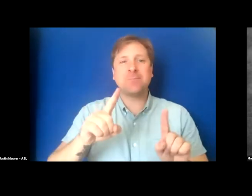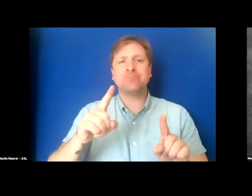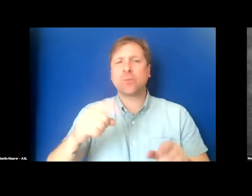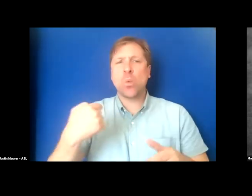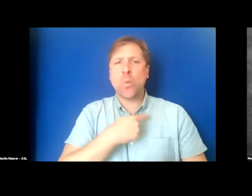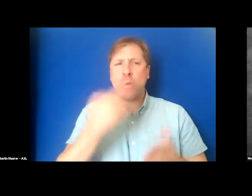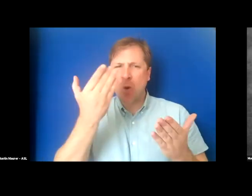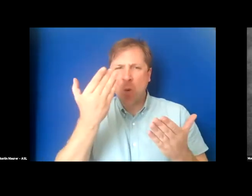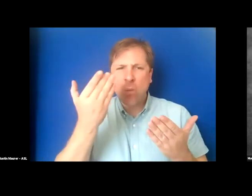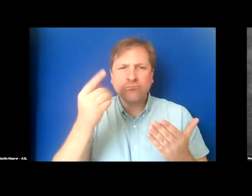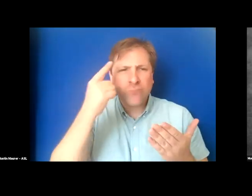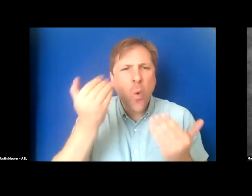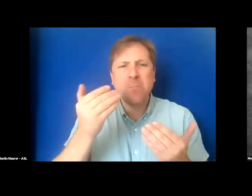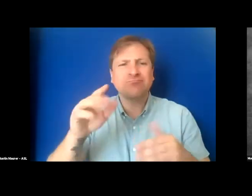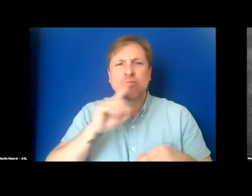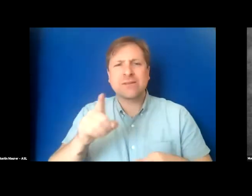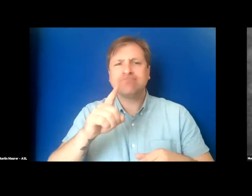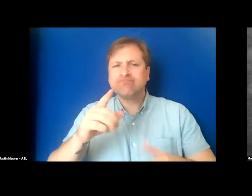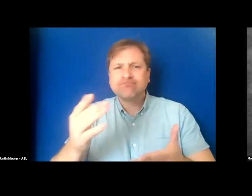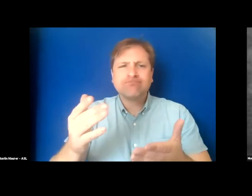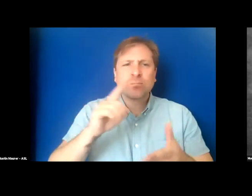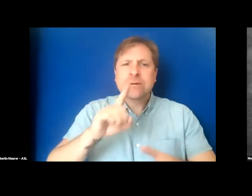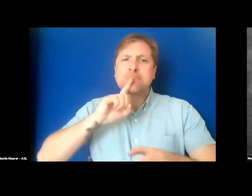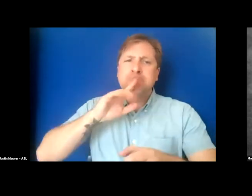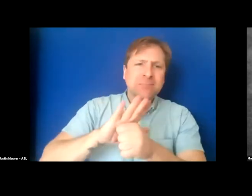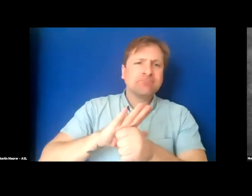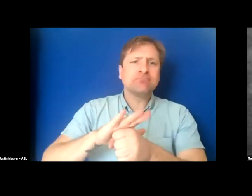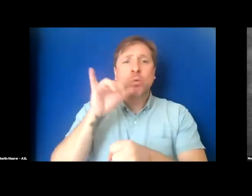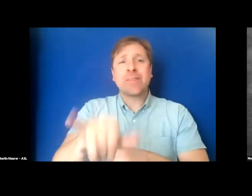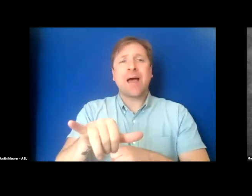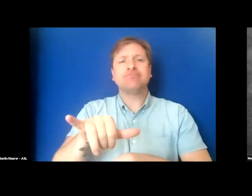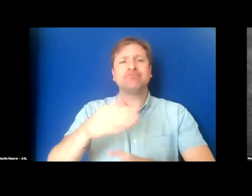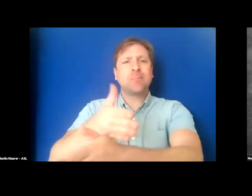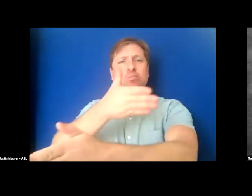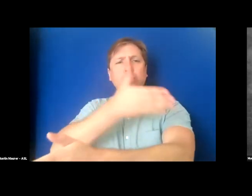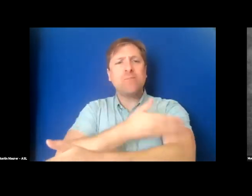we are very eager to collectively commit to doing better when it comes to captions.